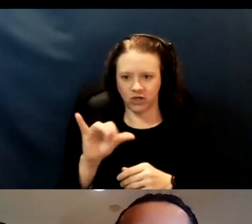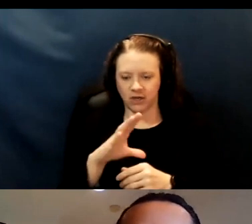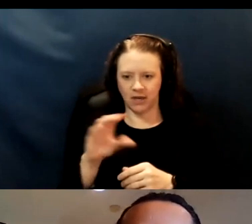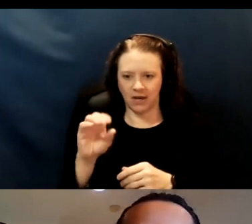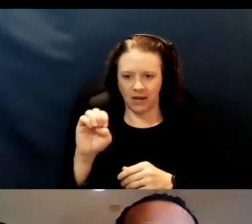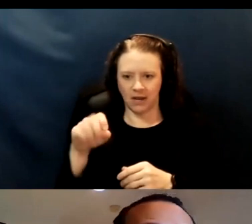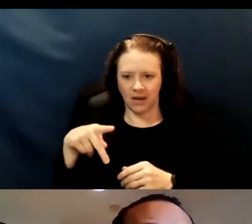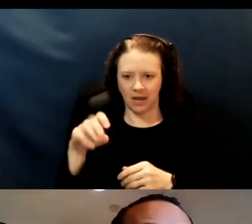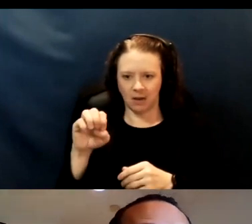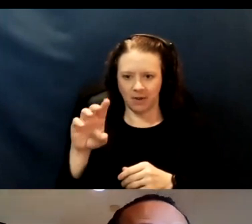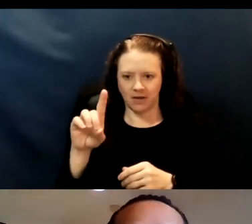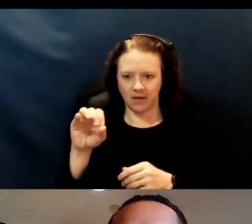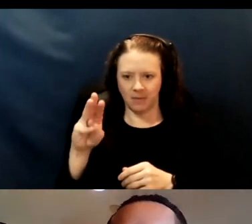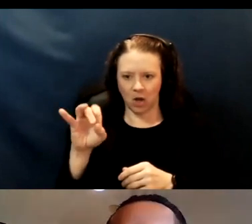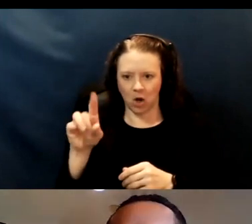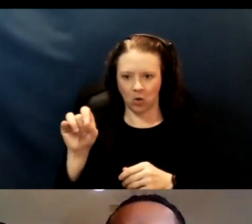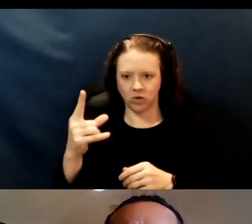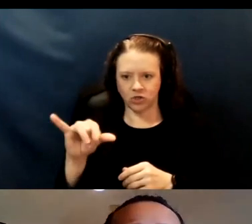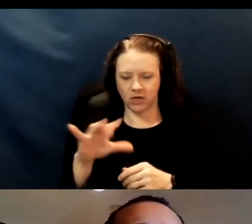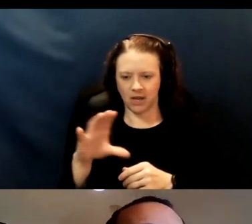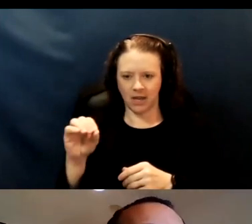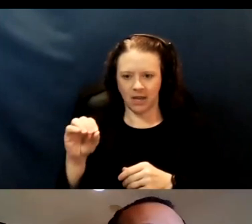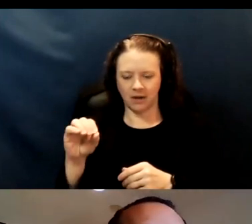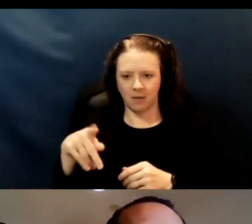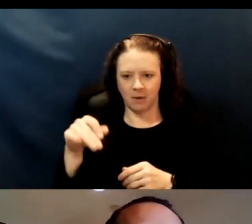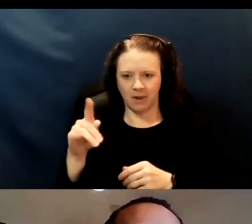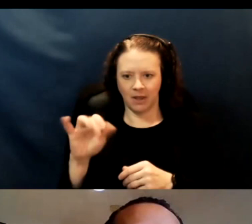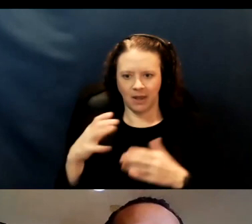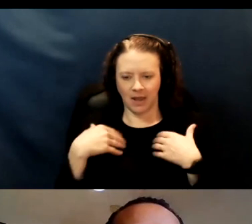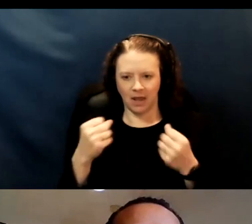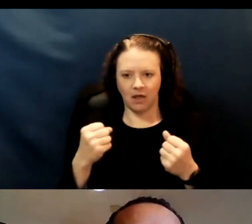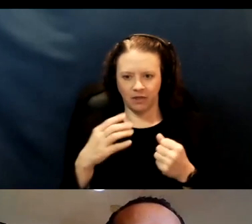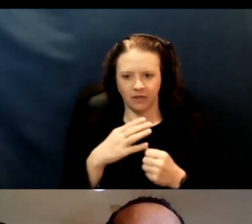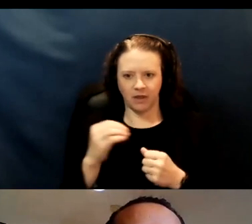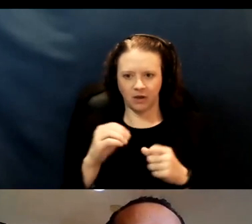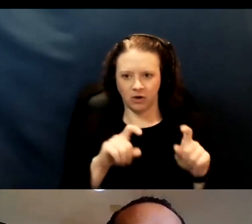public health, clinical trials. I anticipate that the CDC will release the J&J vaccine